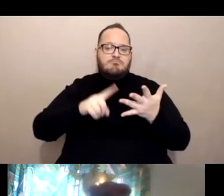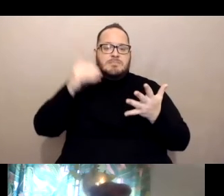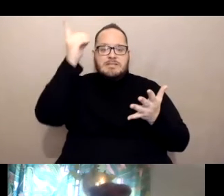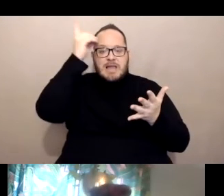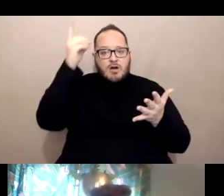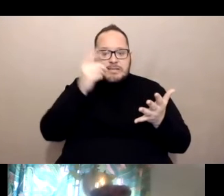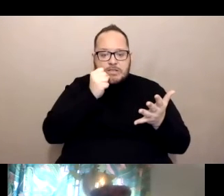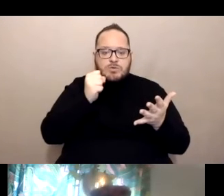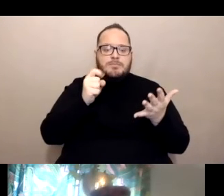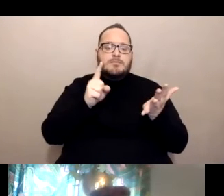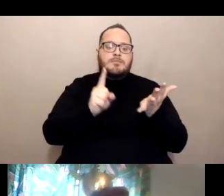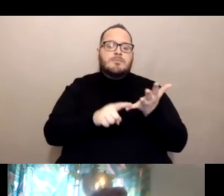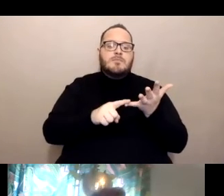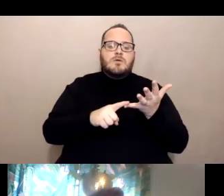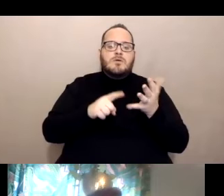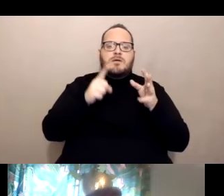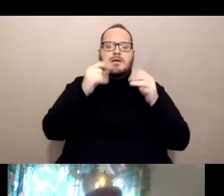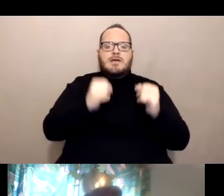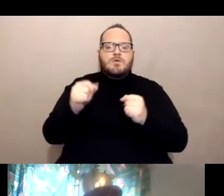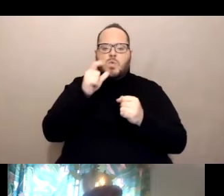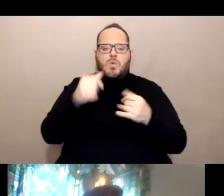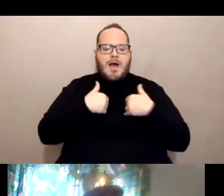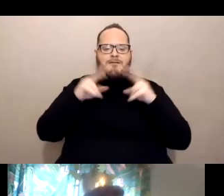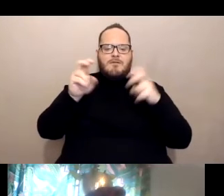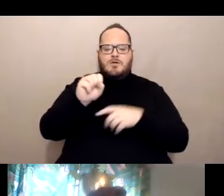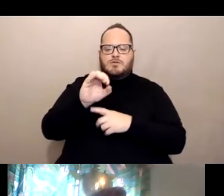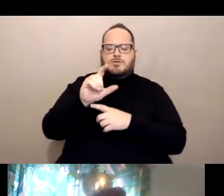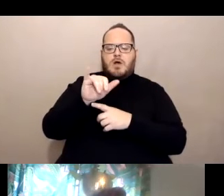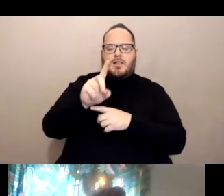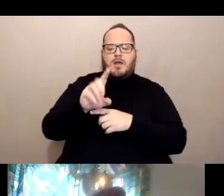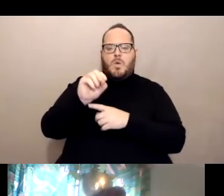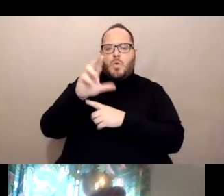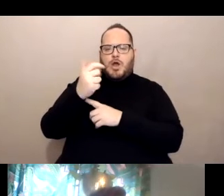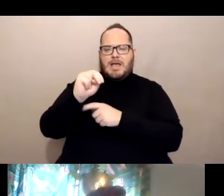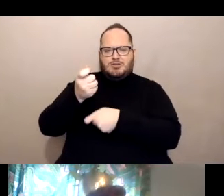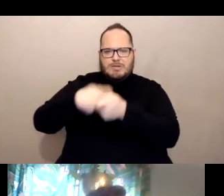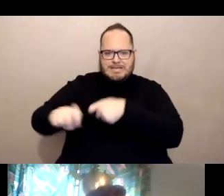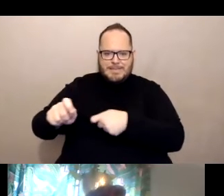individuals with solid organ transplant, individuals who experienced pregnancy,